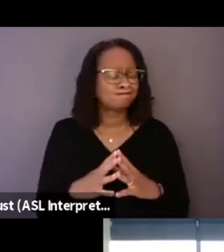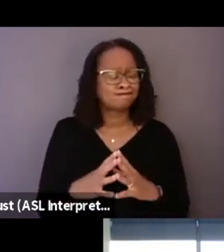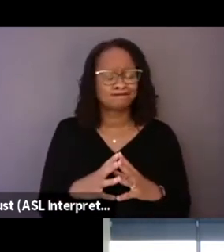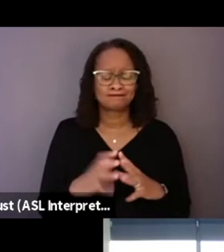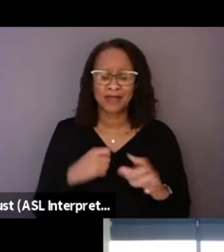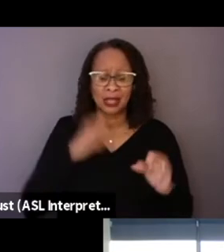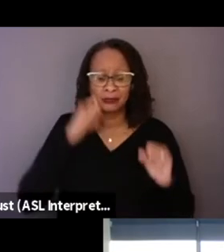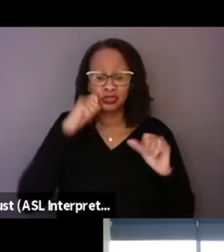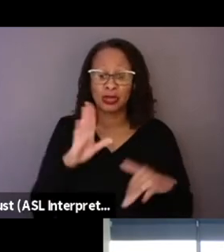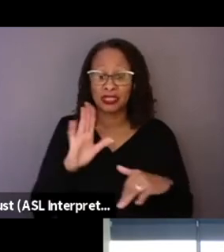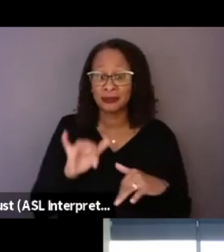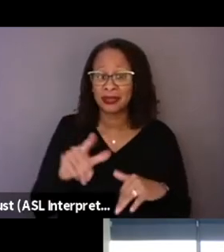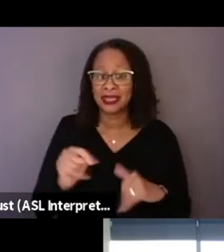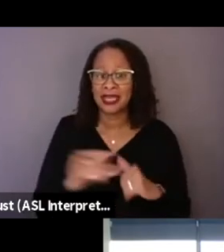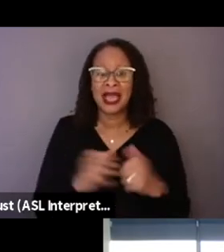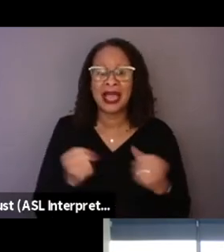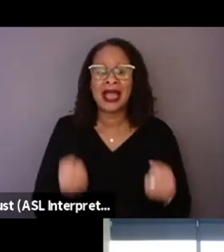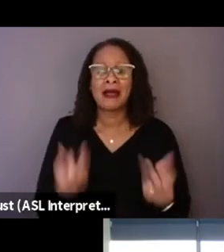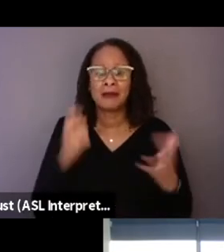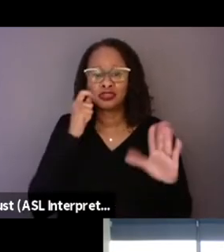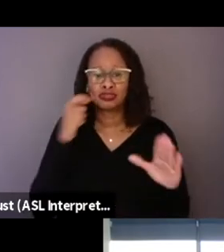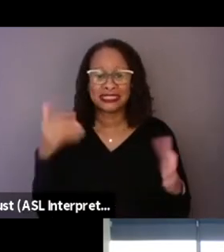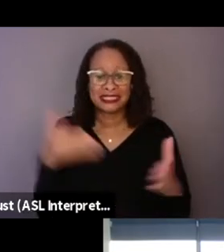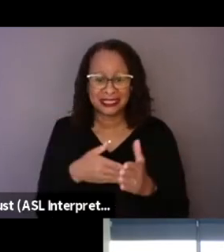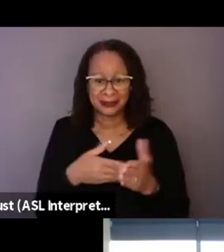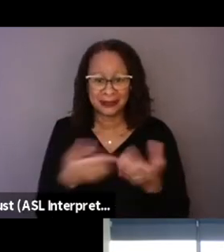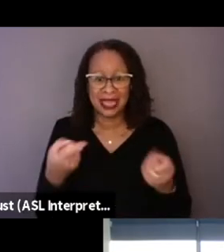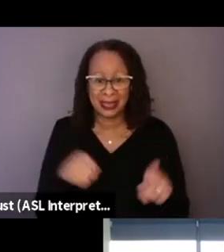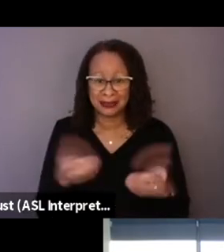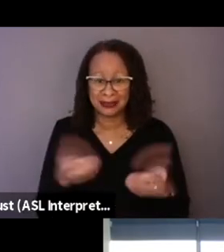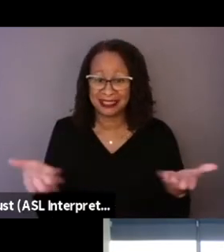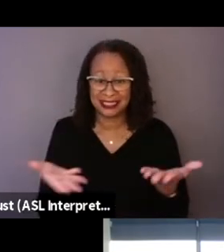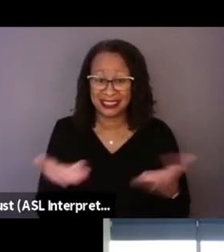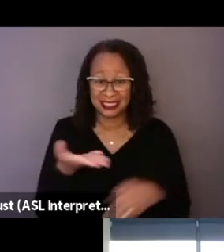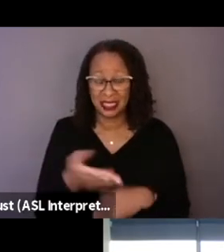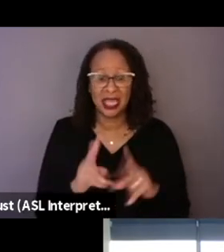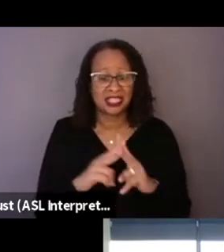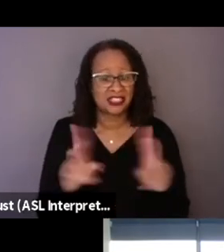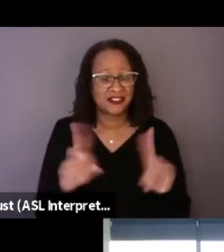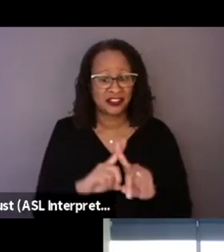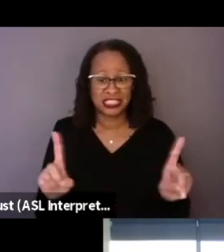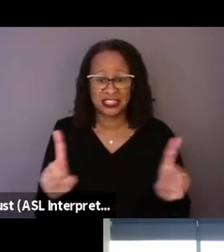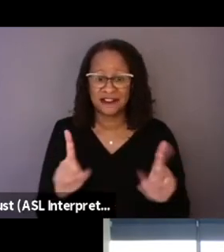is the amount of racism that exists. And it's very different, the way that racism, I think,